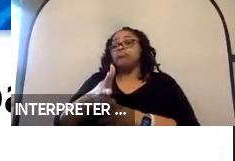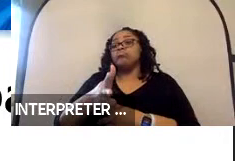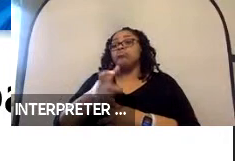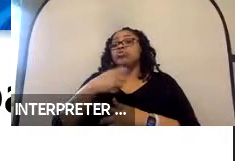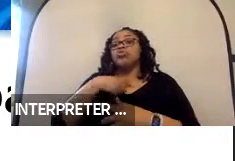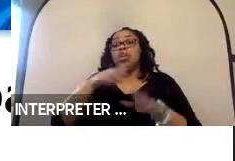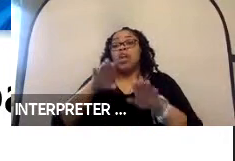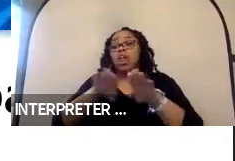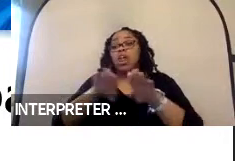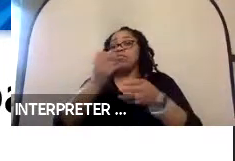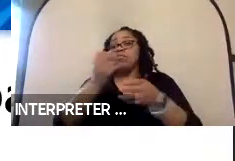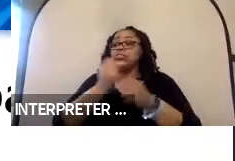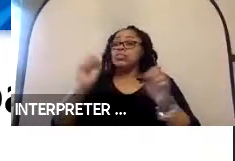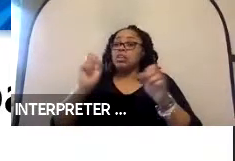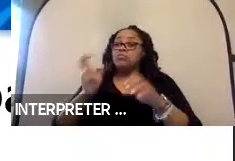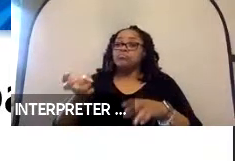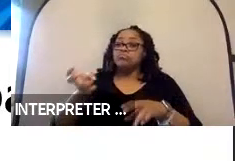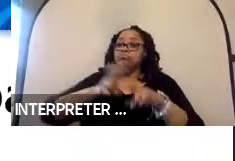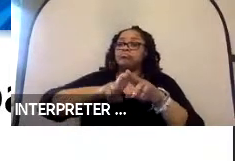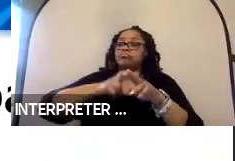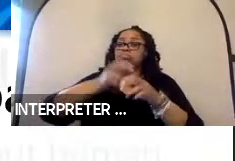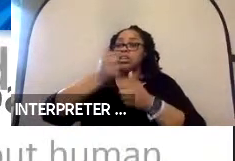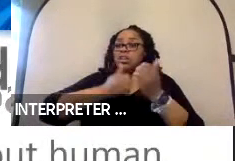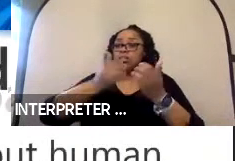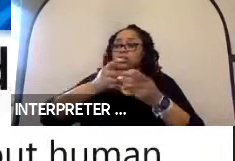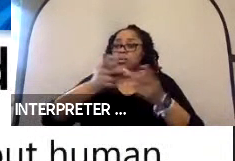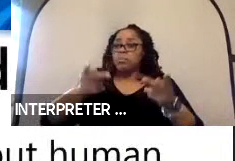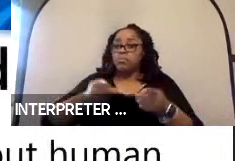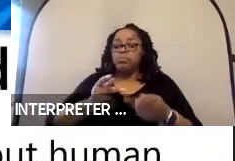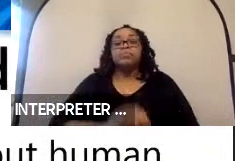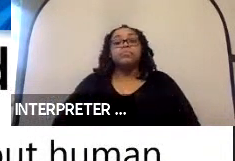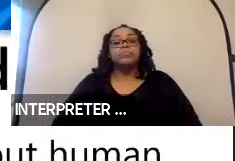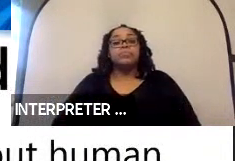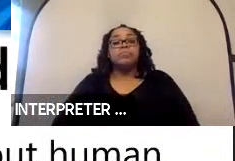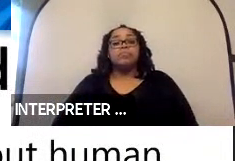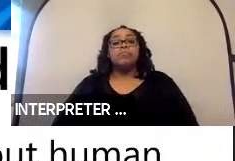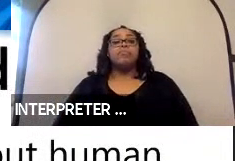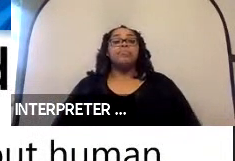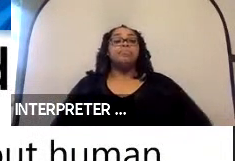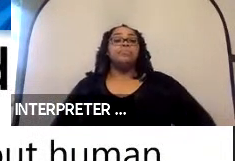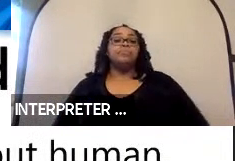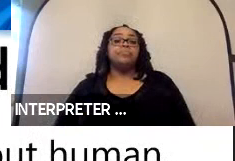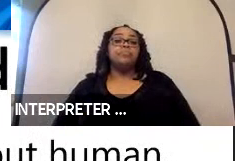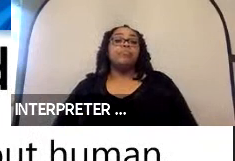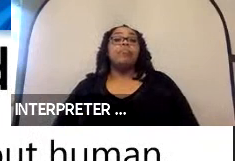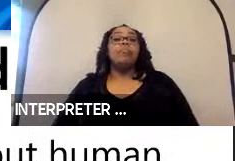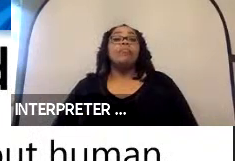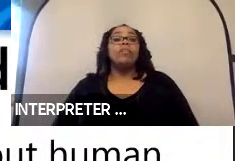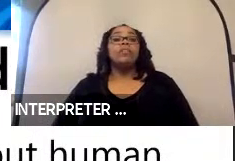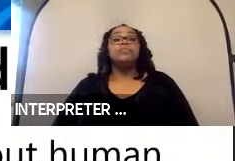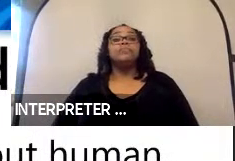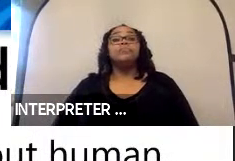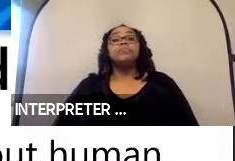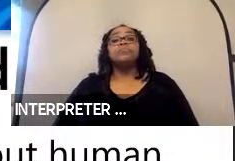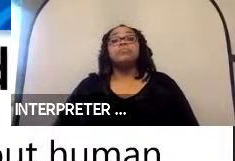boarding at every stop. Next slide. So, because we are an autonomy company, we